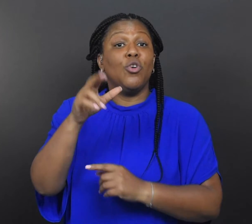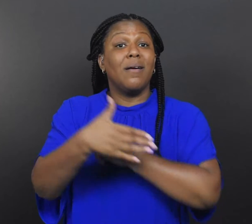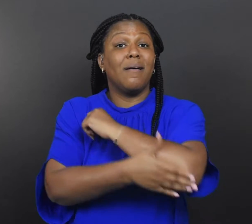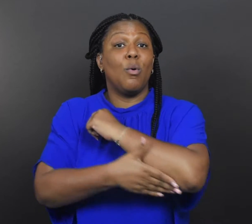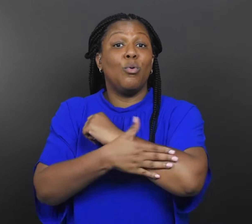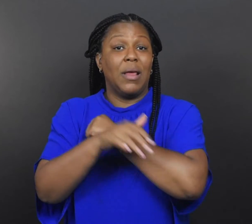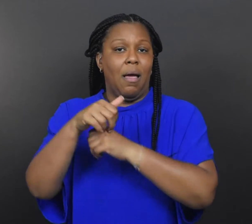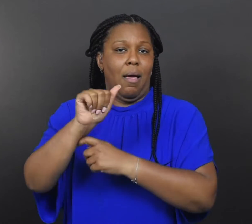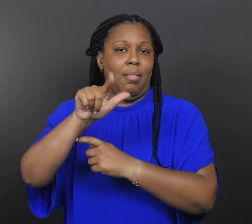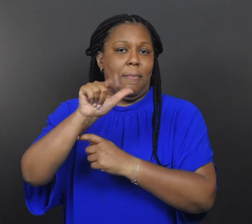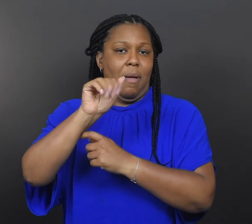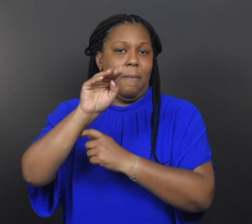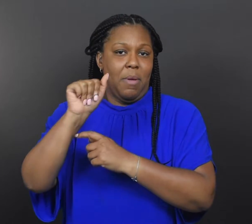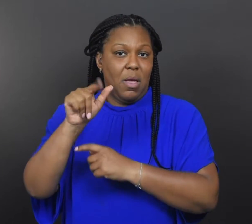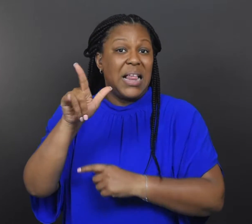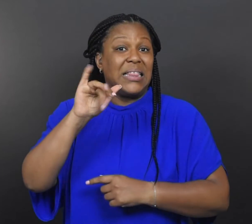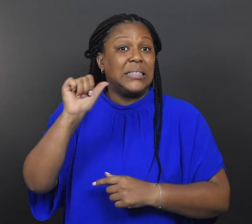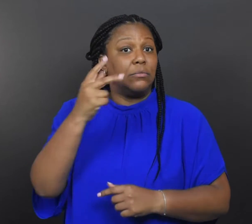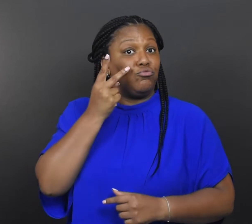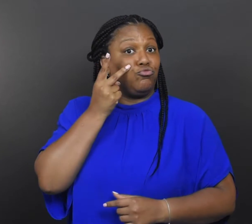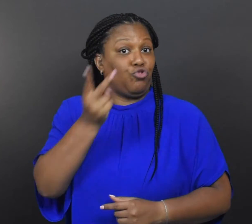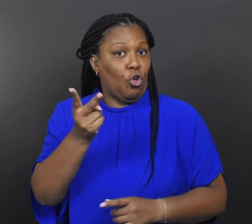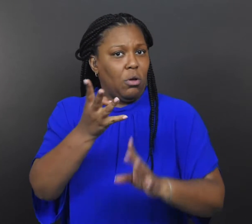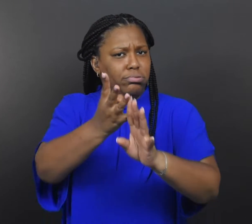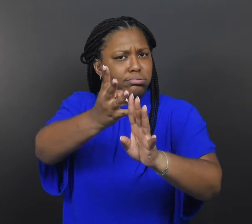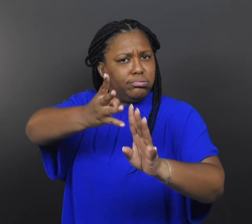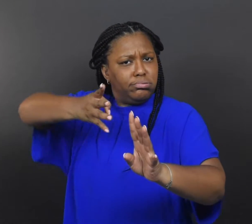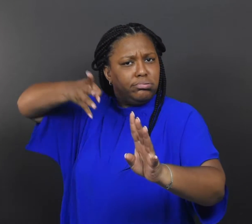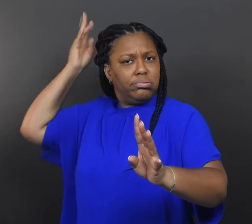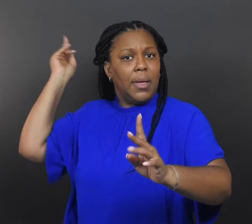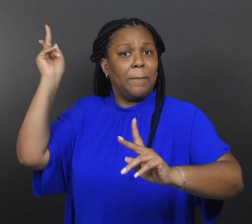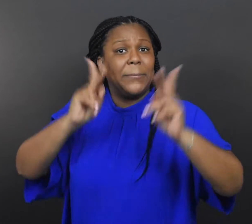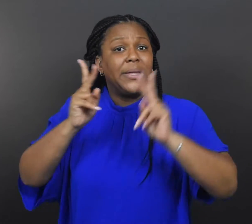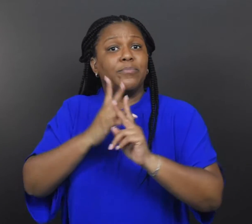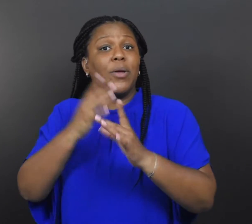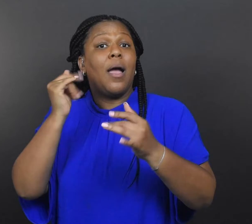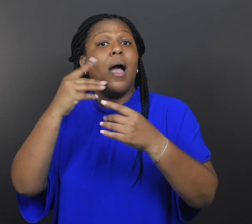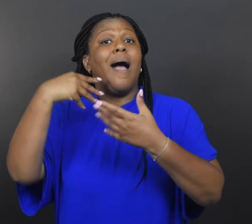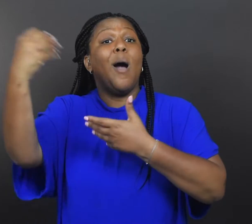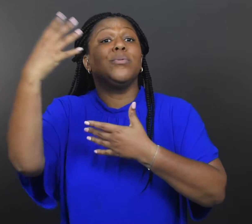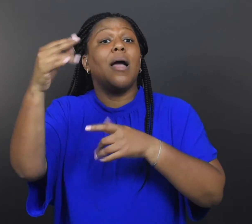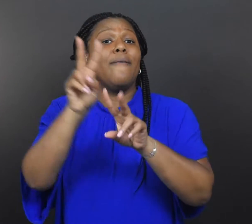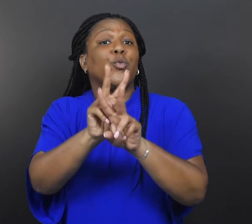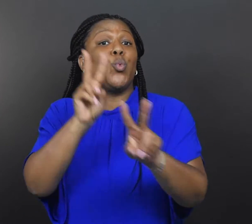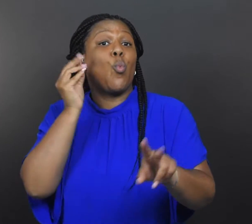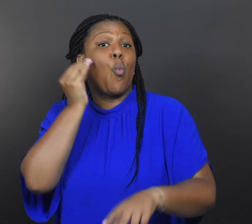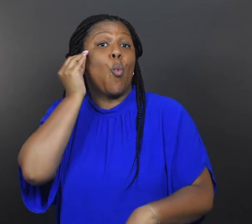In Sumter County, Alabama, Lis saw a long line of people outside a funeral home, where